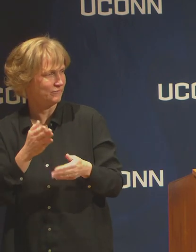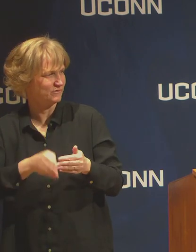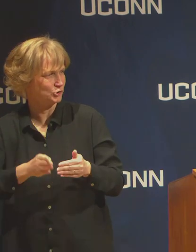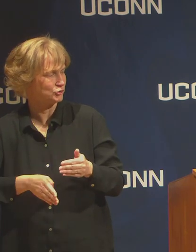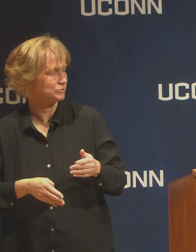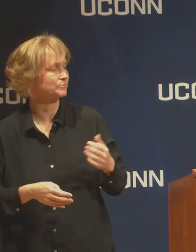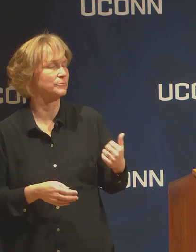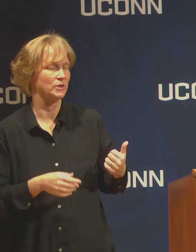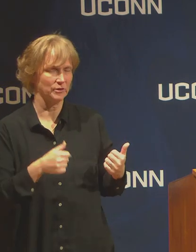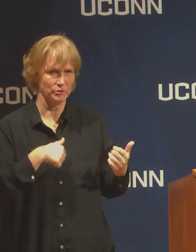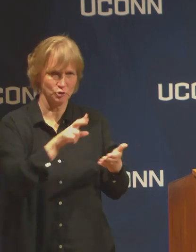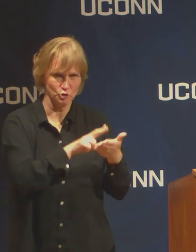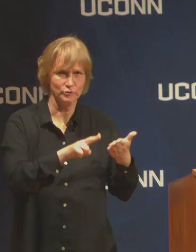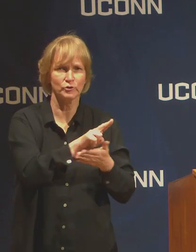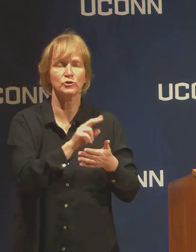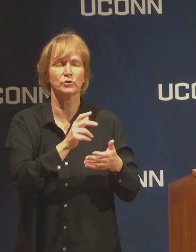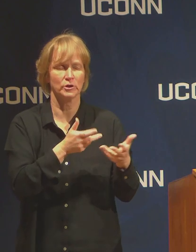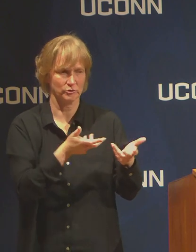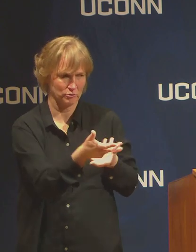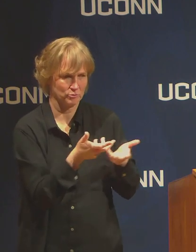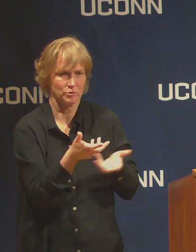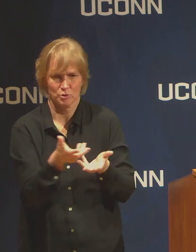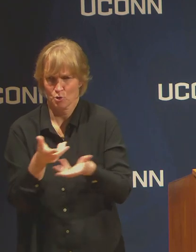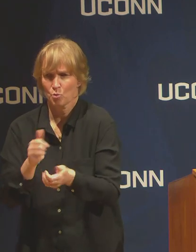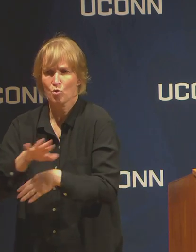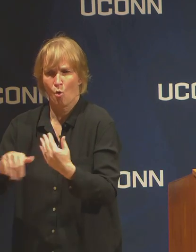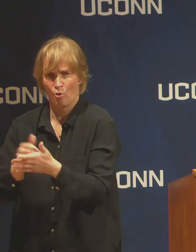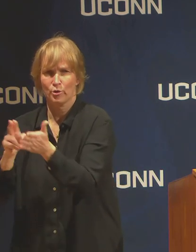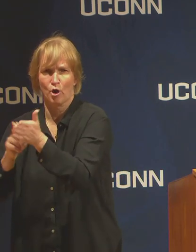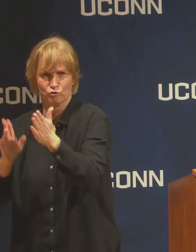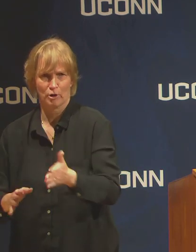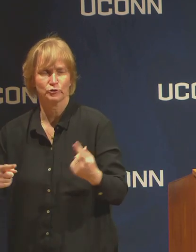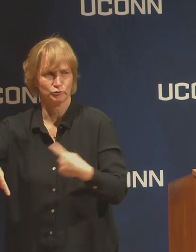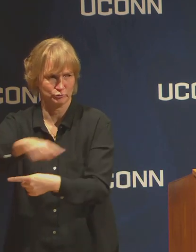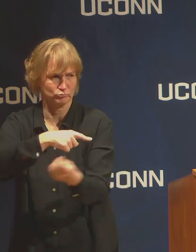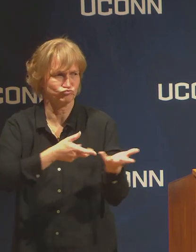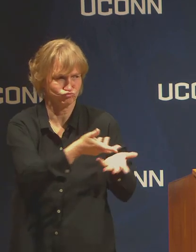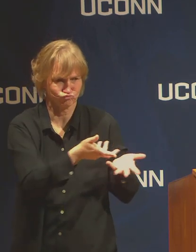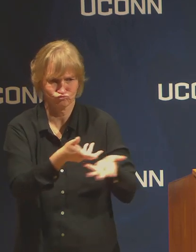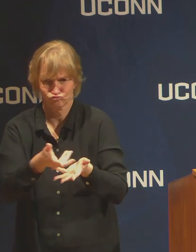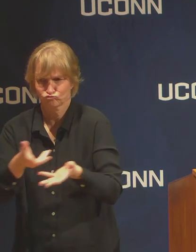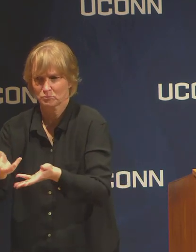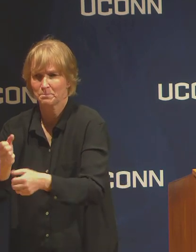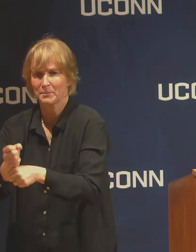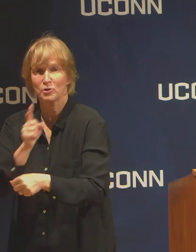with all contractors to ensure the contractors are